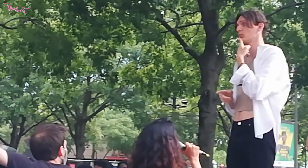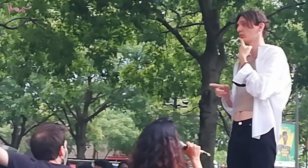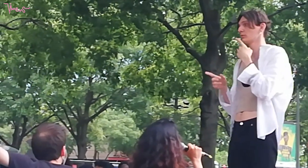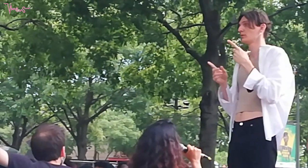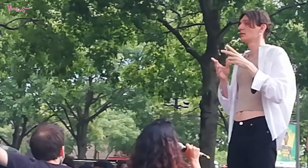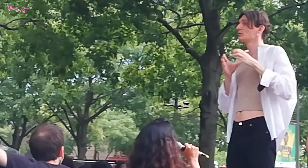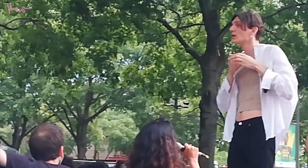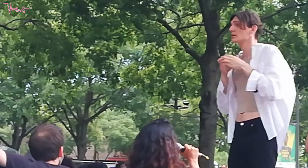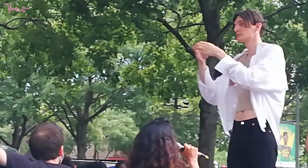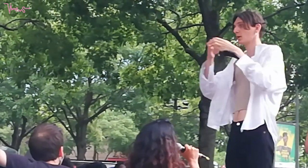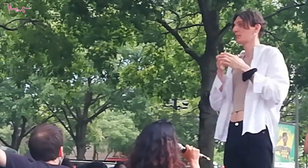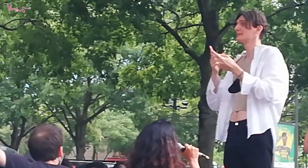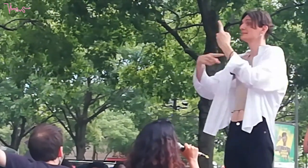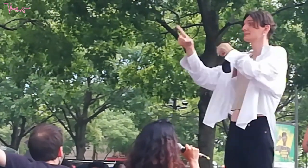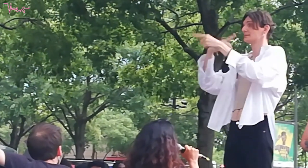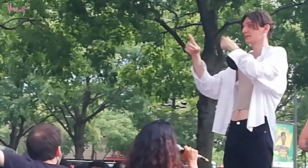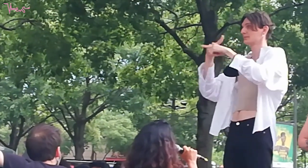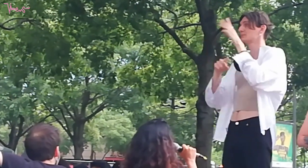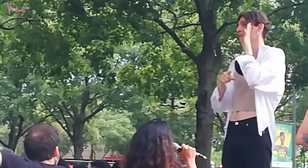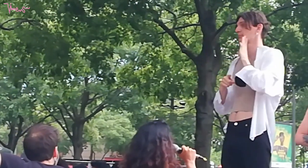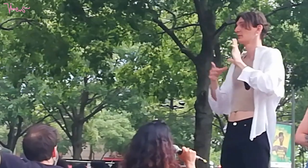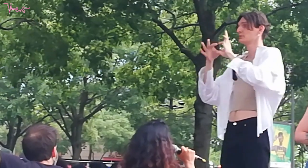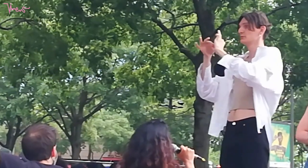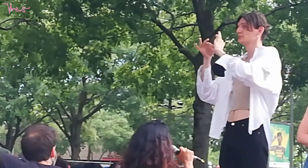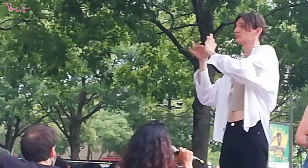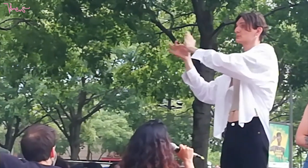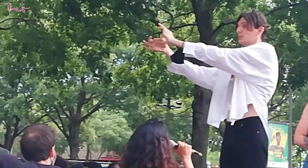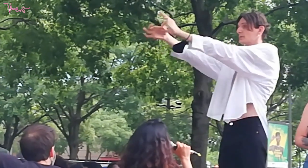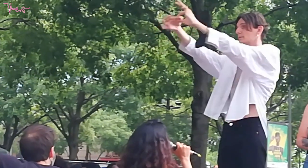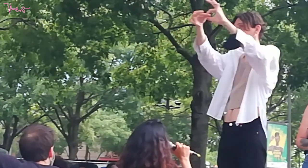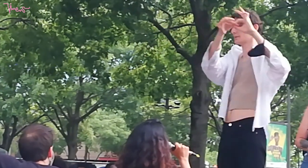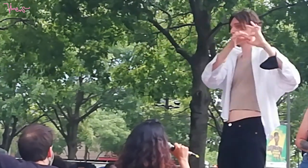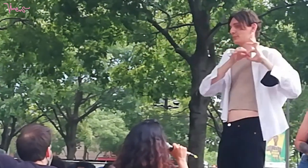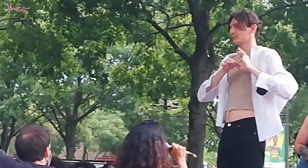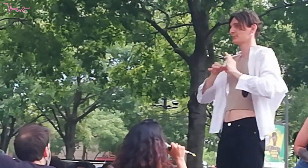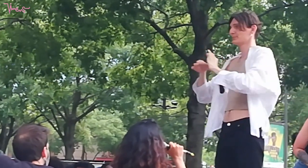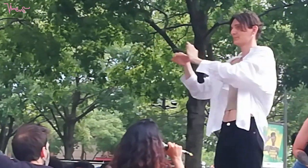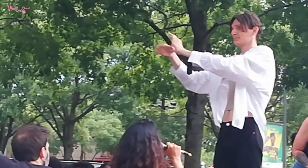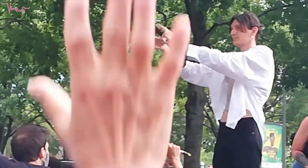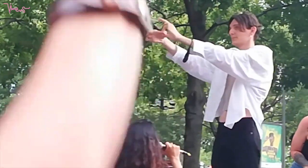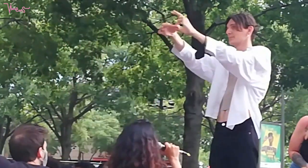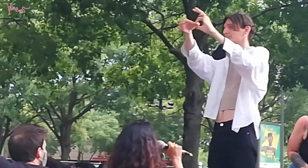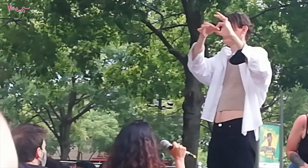Whether it's hearing or deaf people, let's be together. And please sign this sign: solidarity.